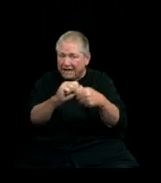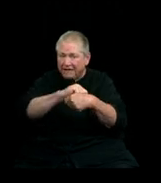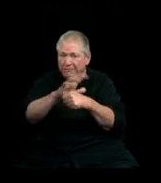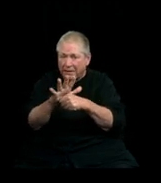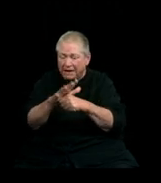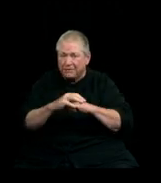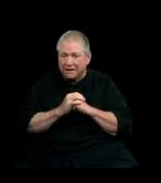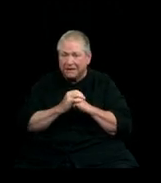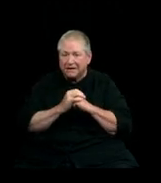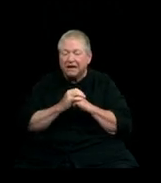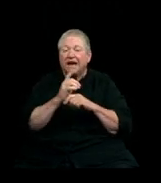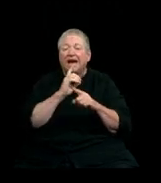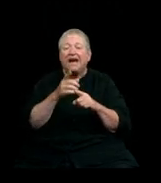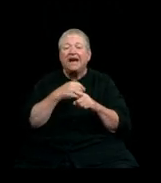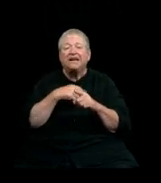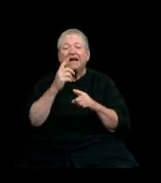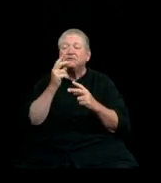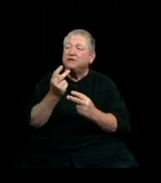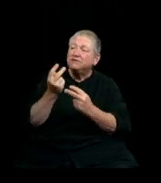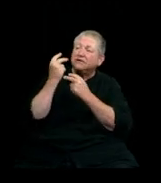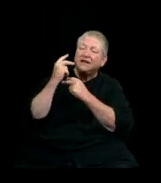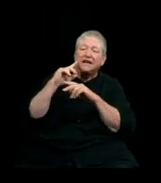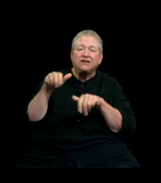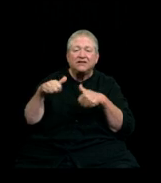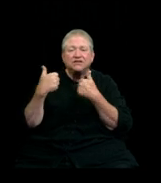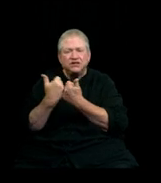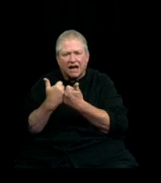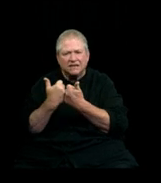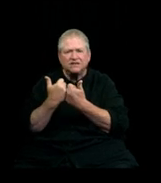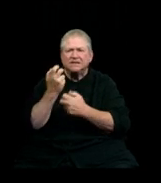and as we reflect in the incredible challenges and difficulties of last year,